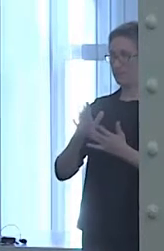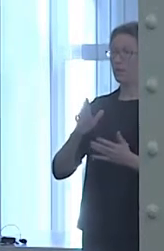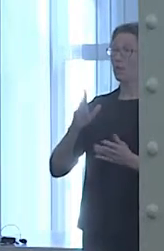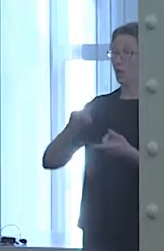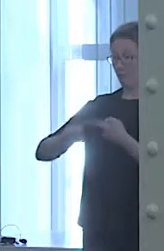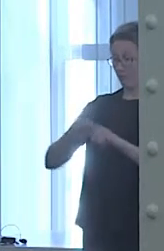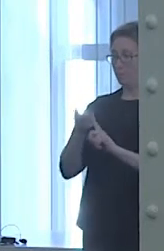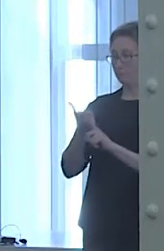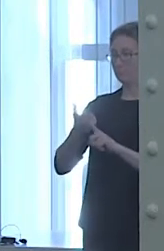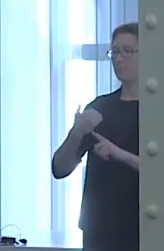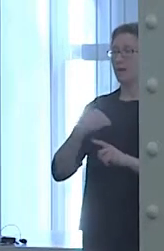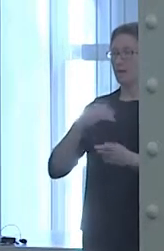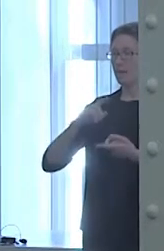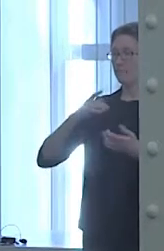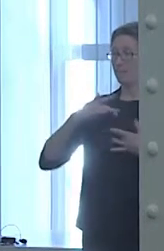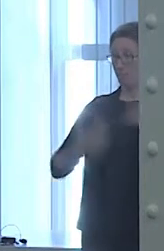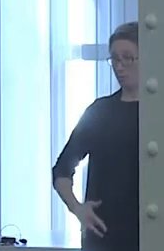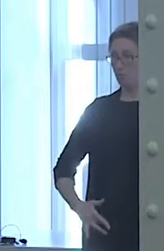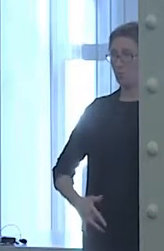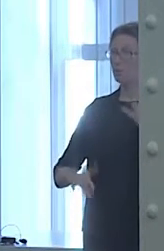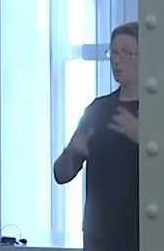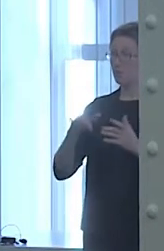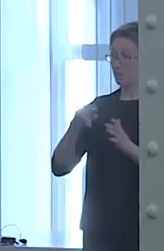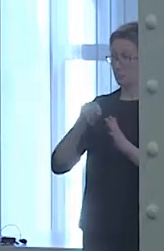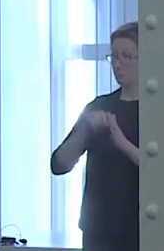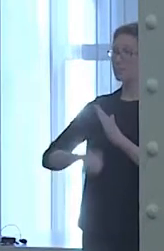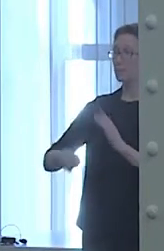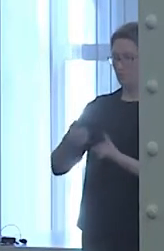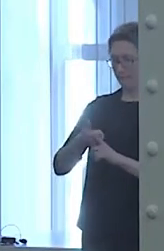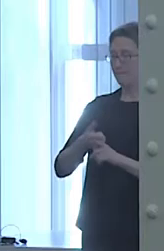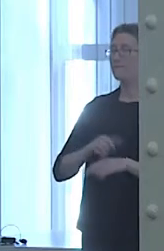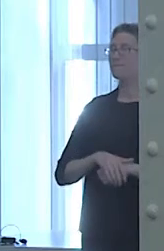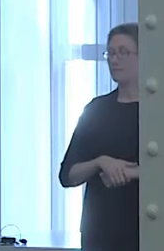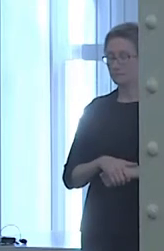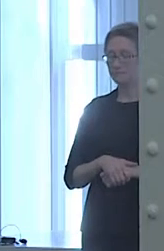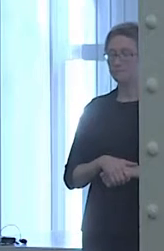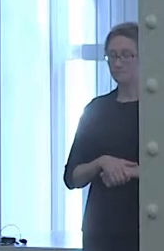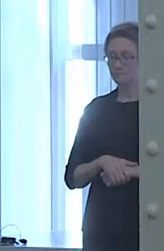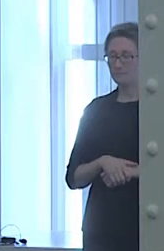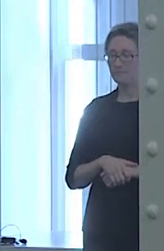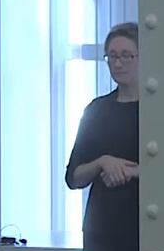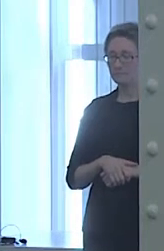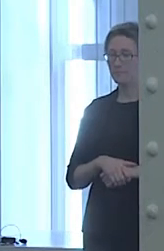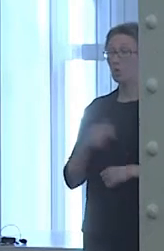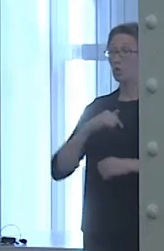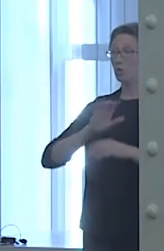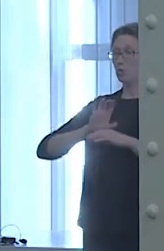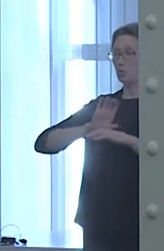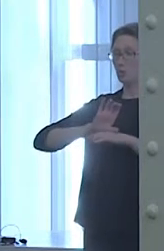Her death was like holding up a mirror to myself. I forced myself, after spending a week under the covers